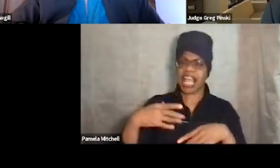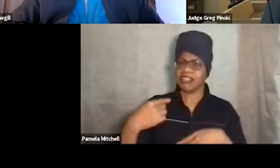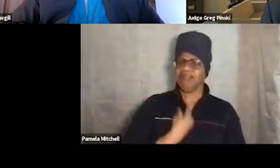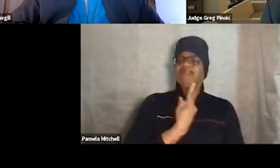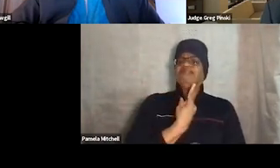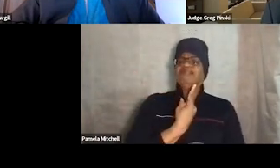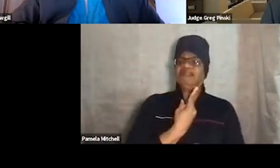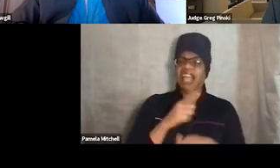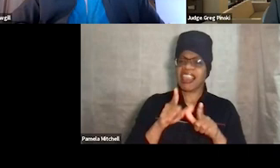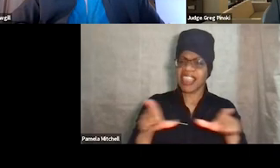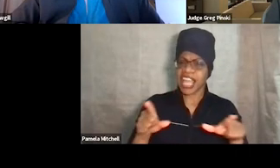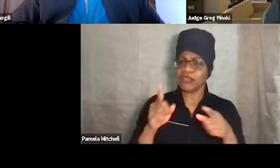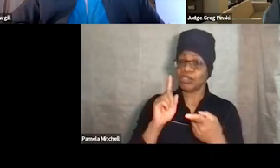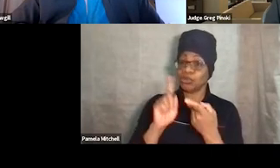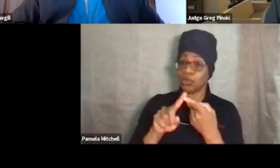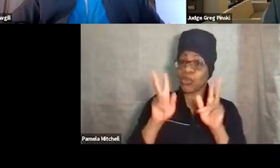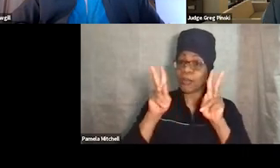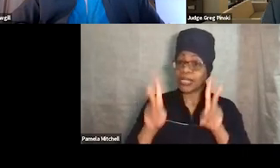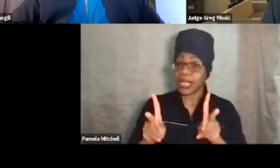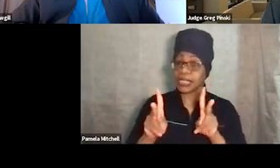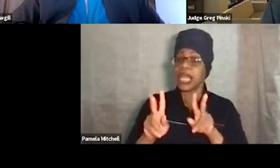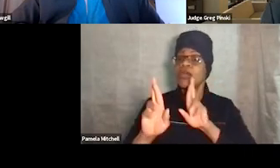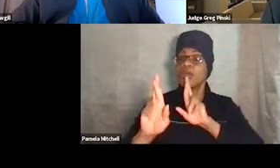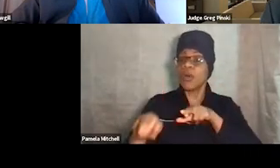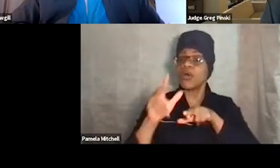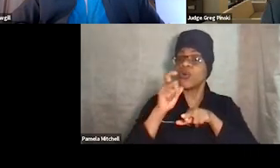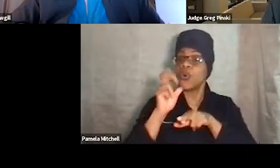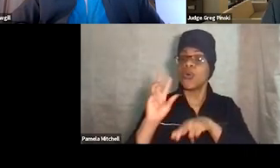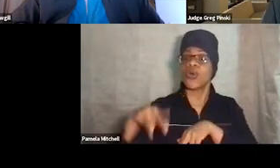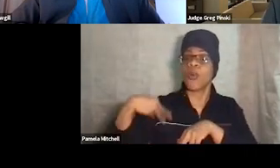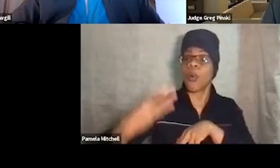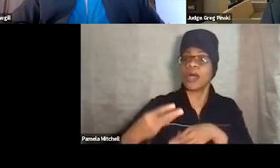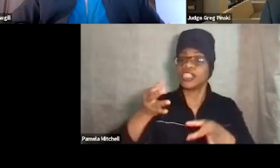This was reported to the Washington Court of Appeals. You can find the case,